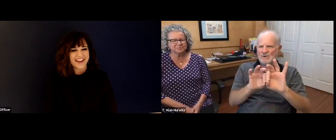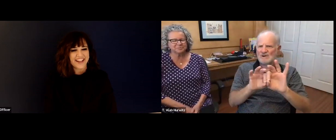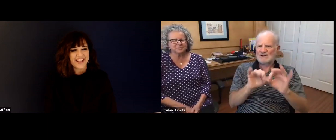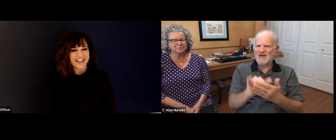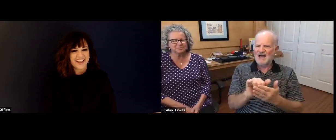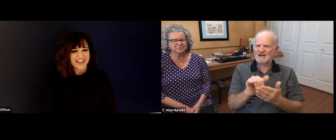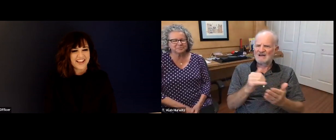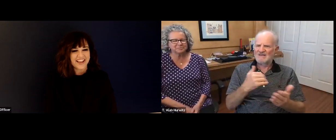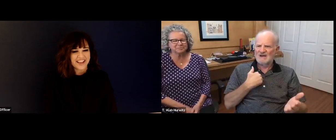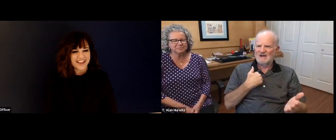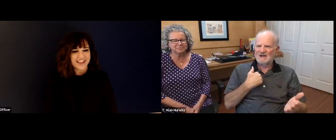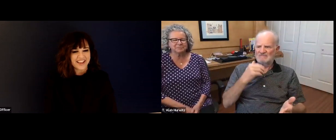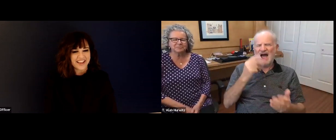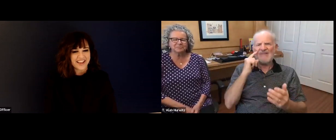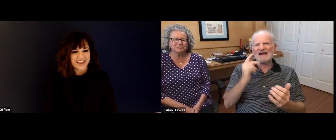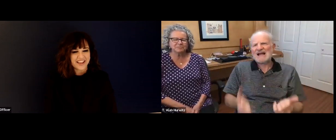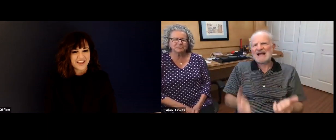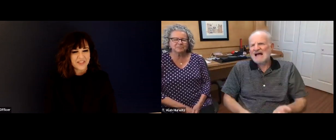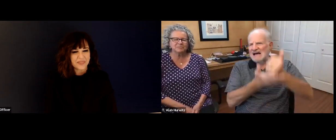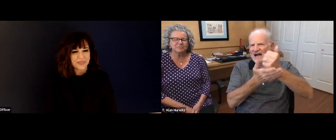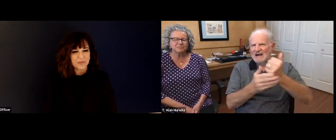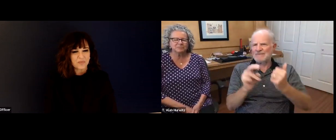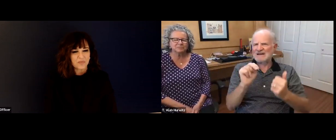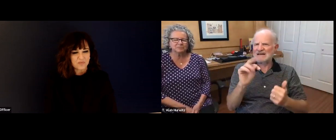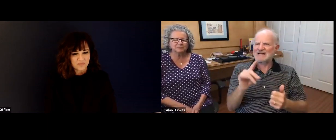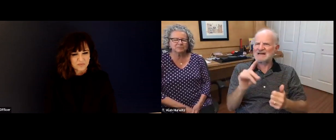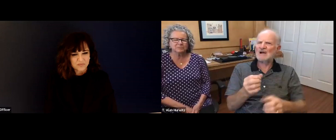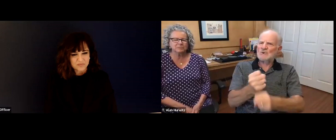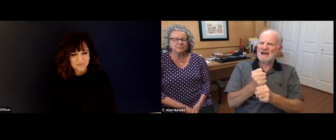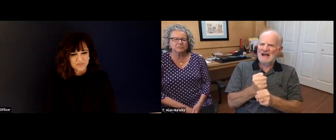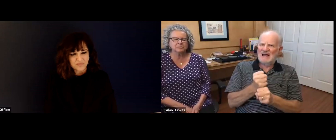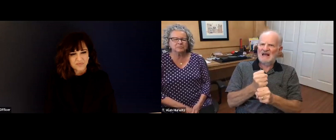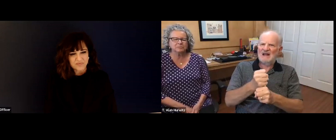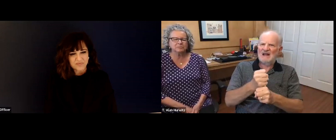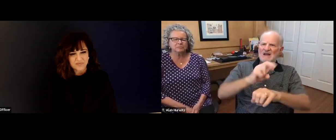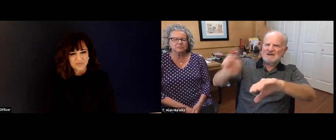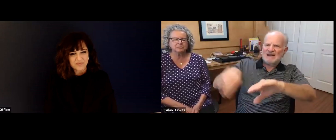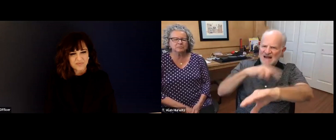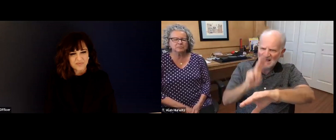mean, now, we've got the president of anti ID and I think